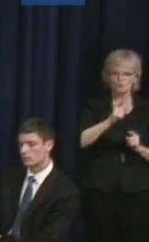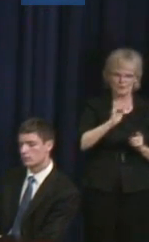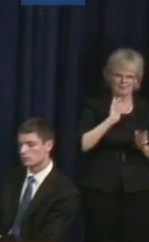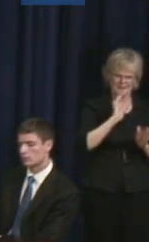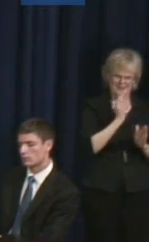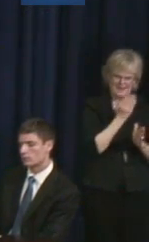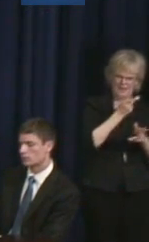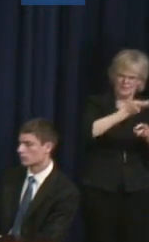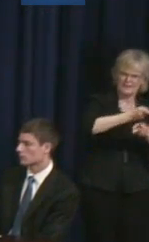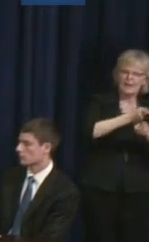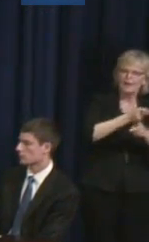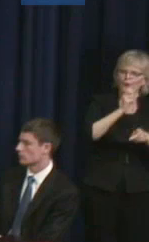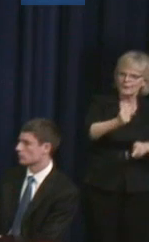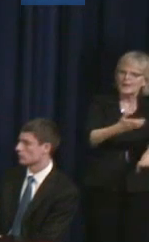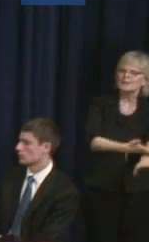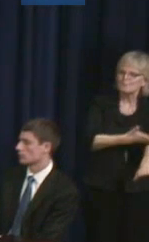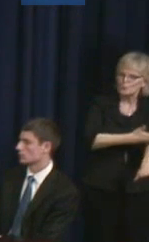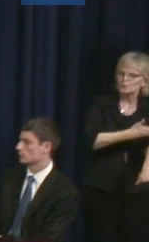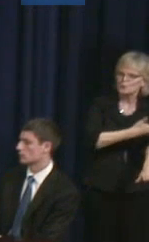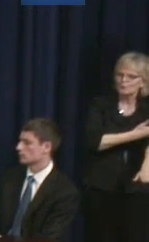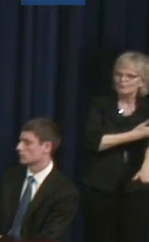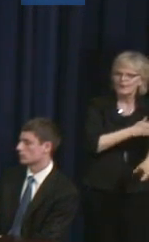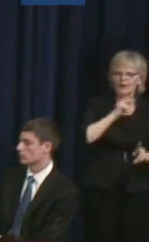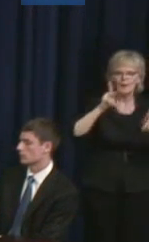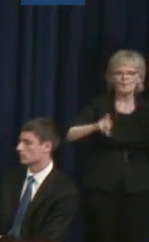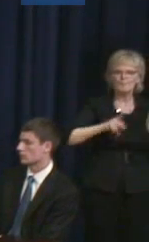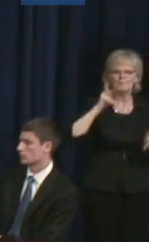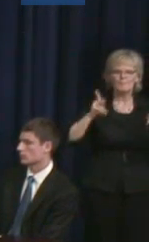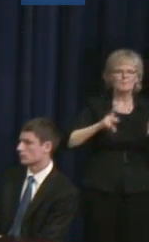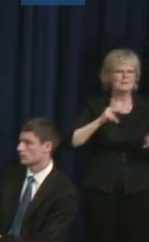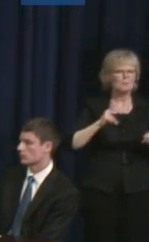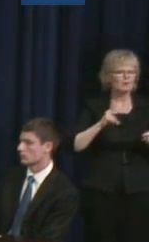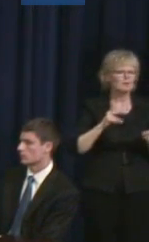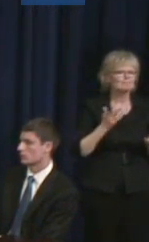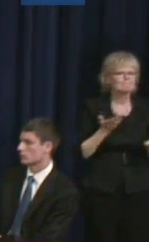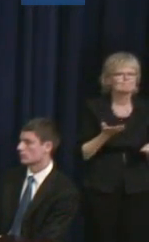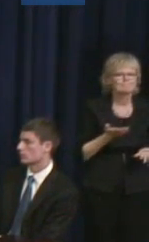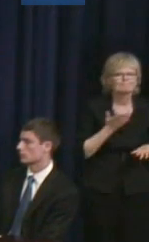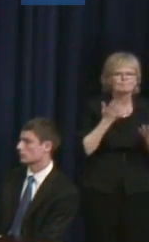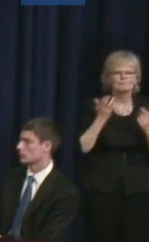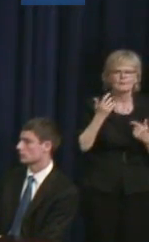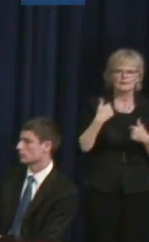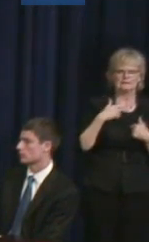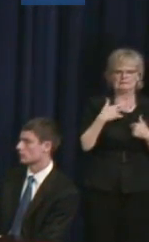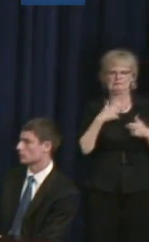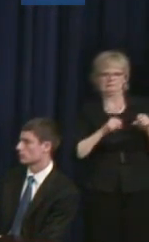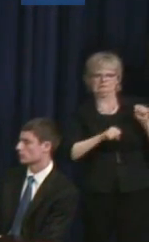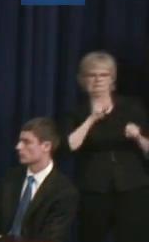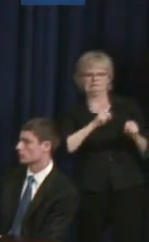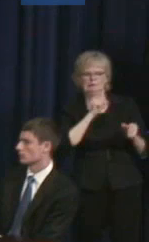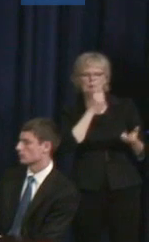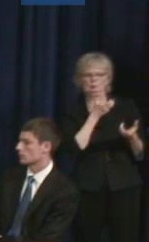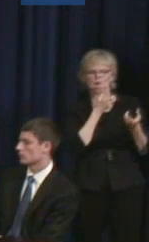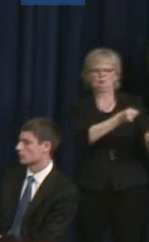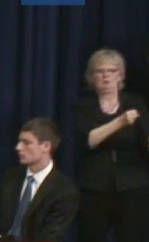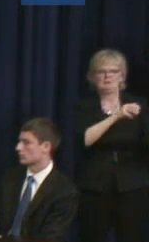Because then people will not be as distrusting of doctors and of other professionals.